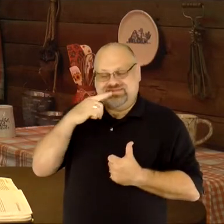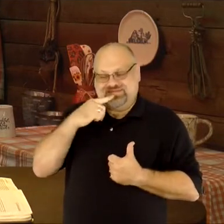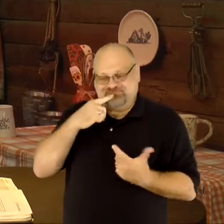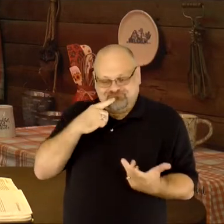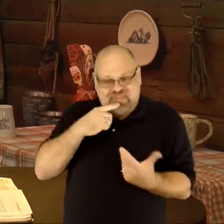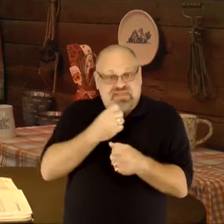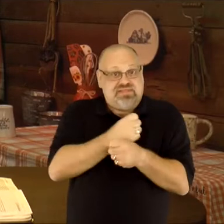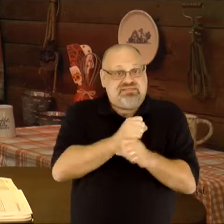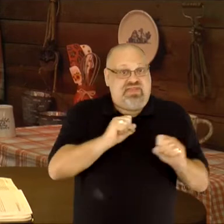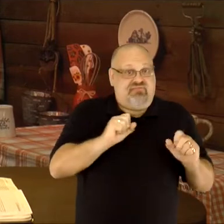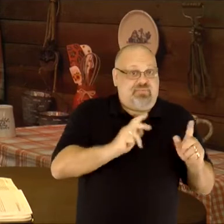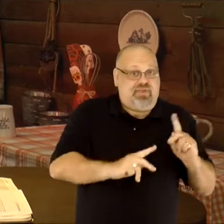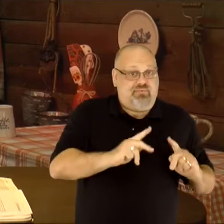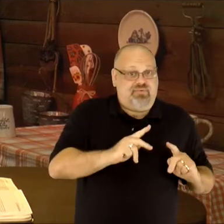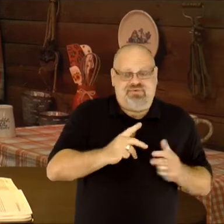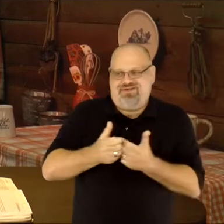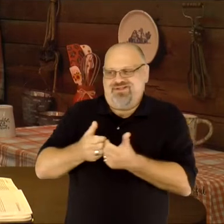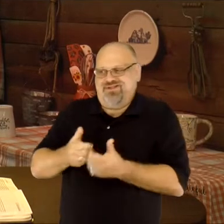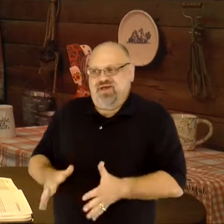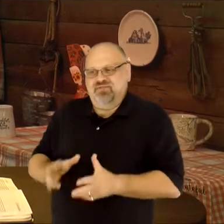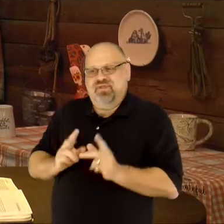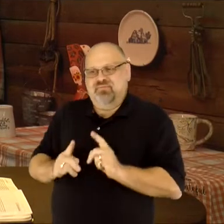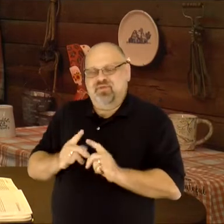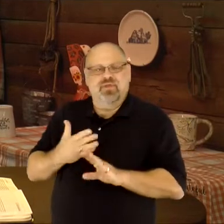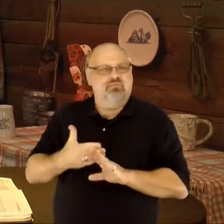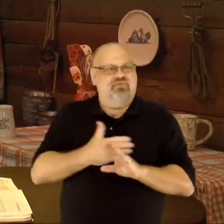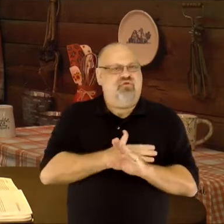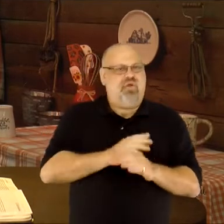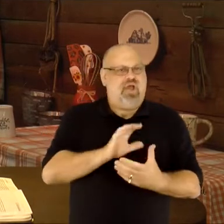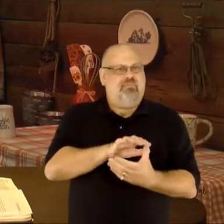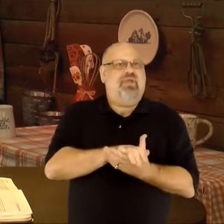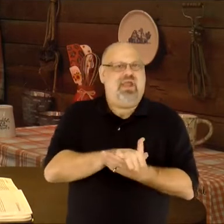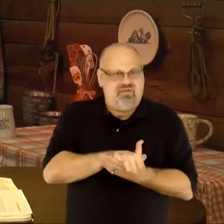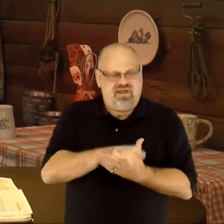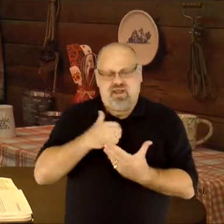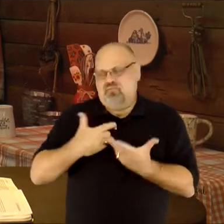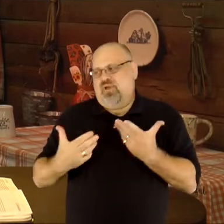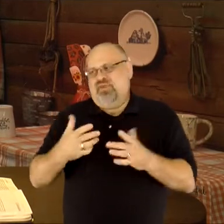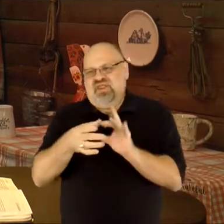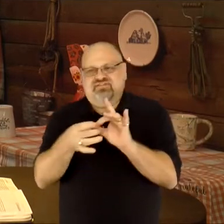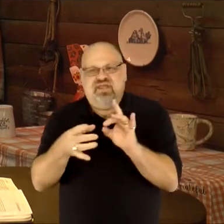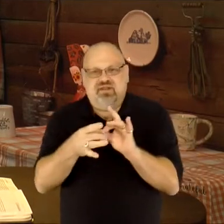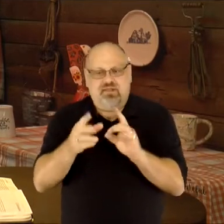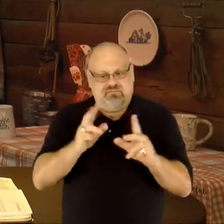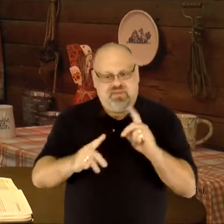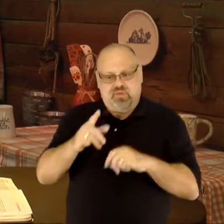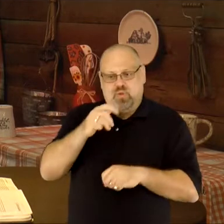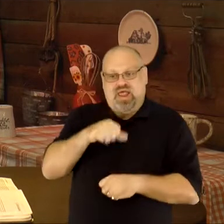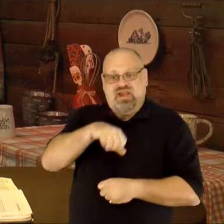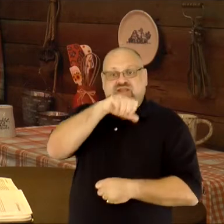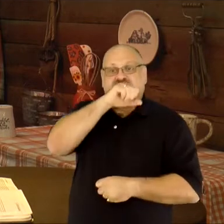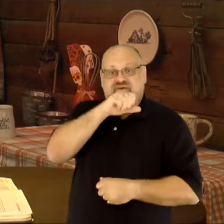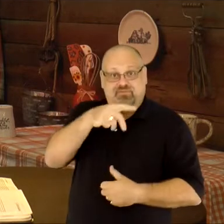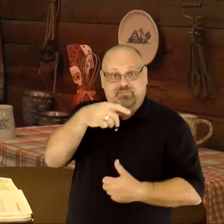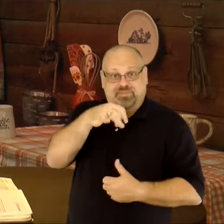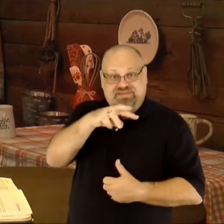Before I was married, I probably would have said "there's people who love pizza, and people who will